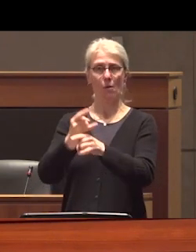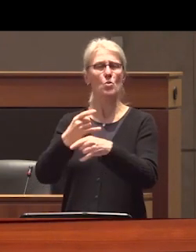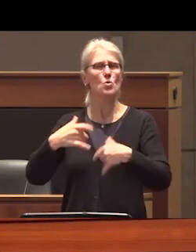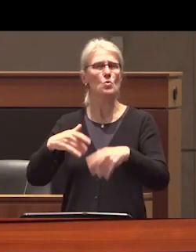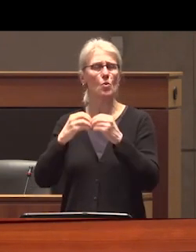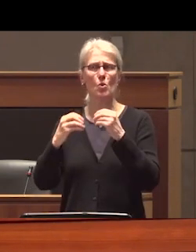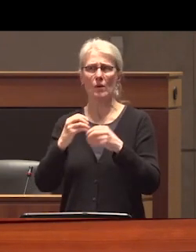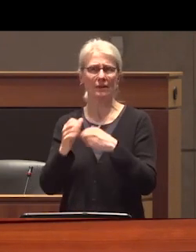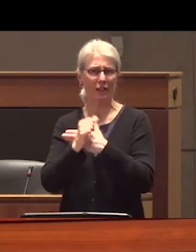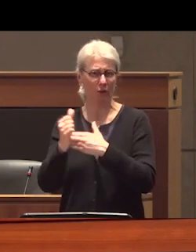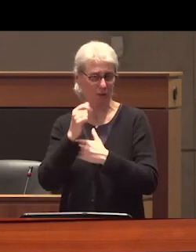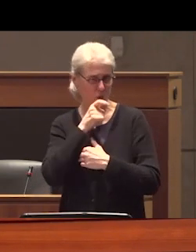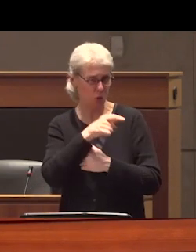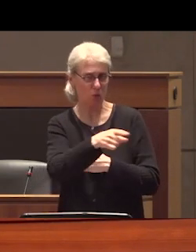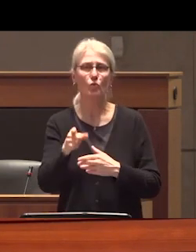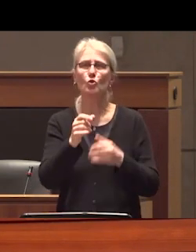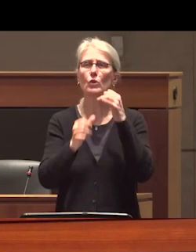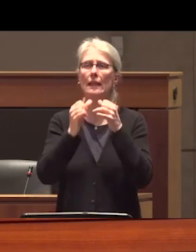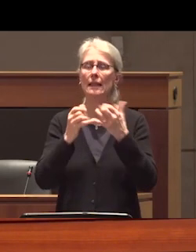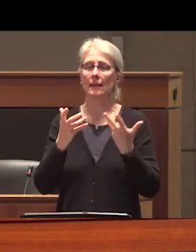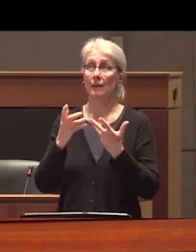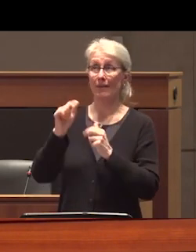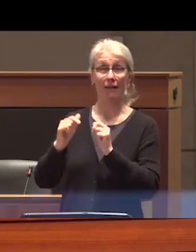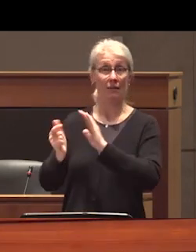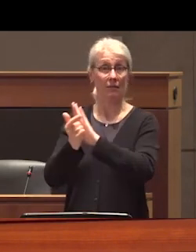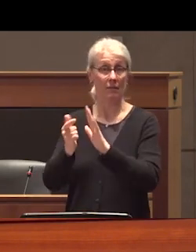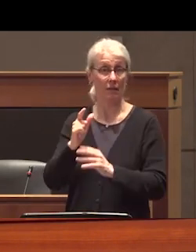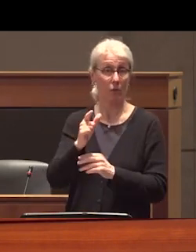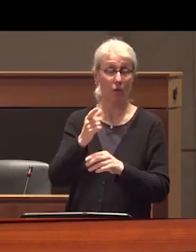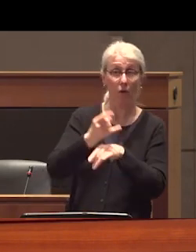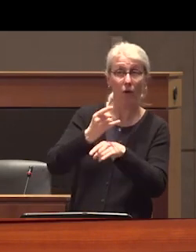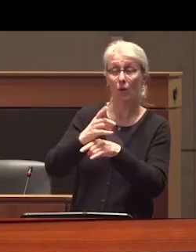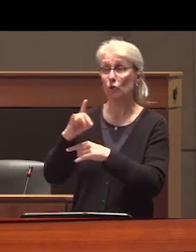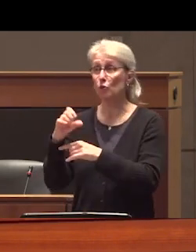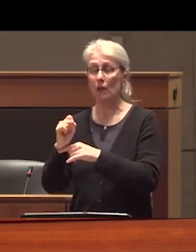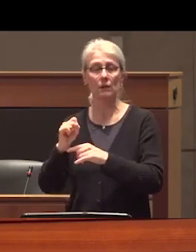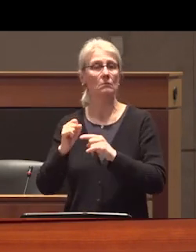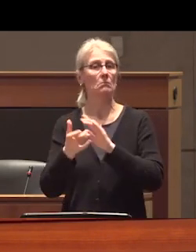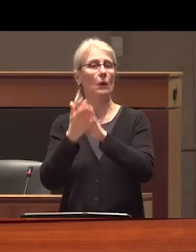who did drink Not only was Prohibition producing a new dangerous class of criminals and corrupting